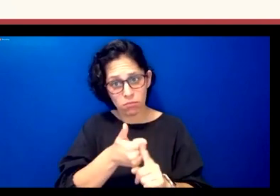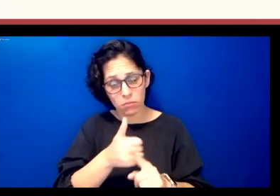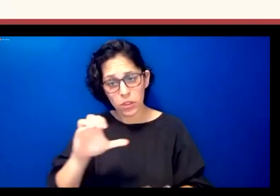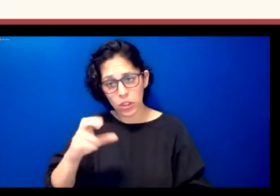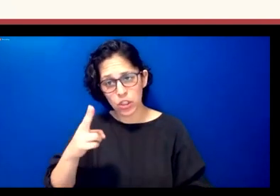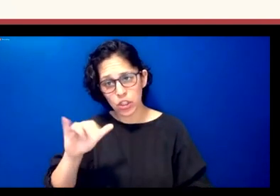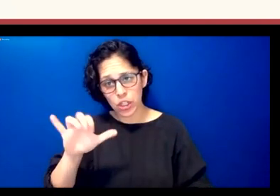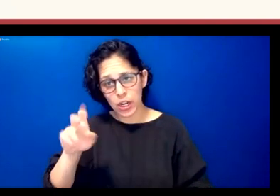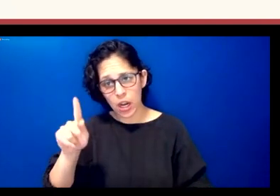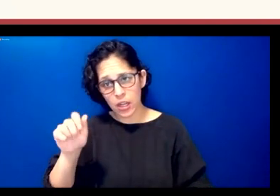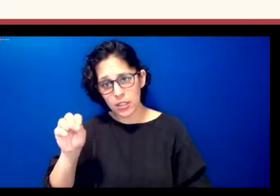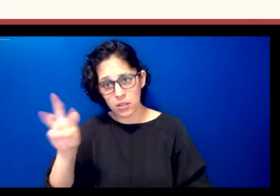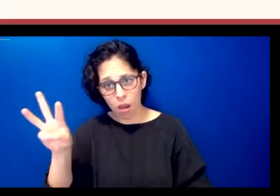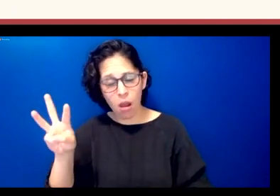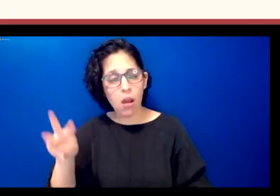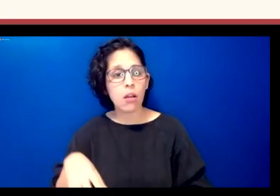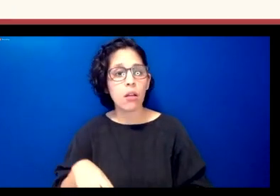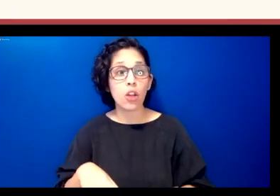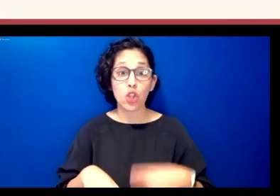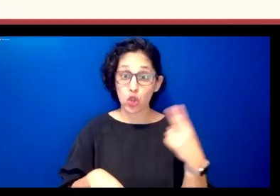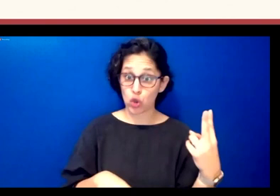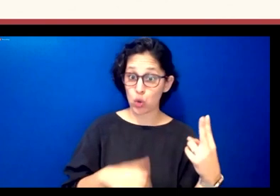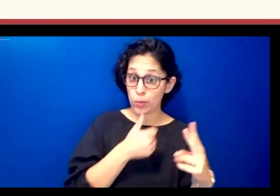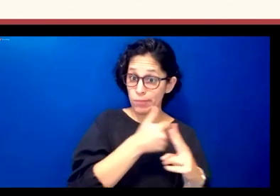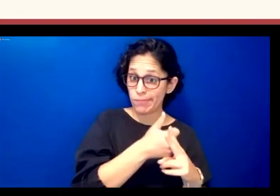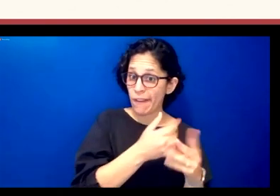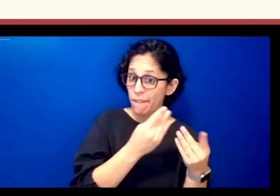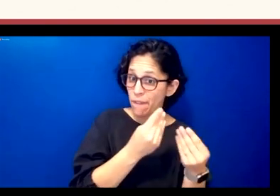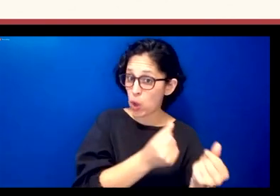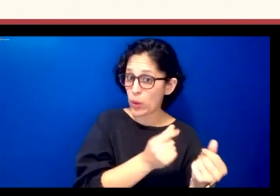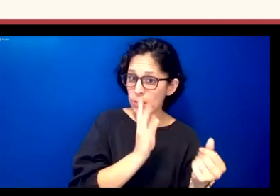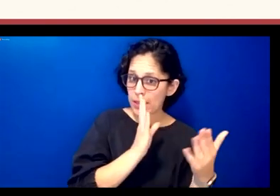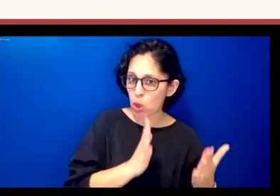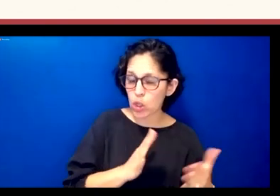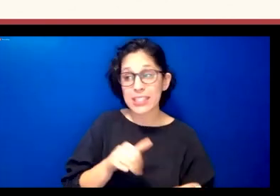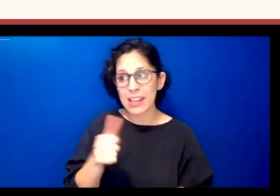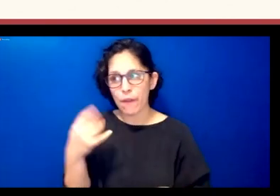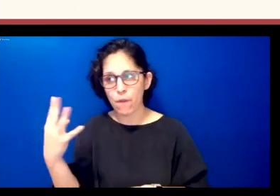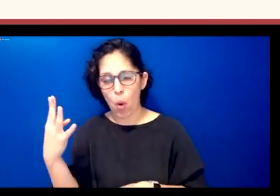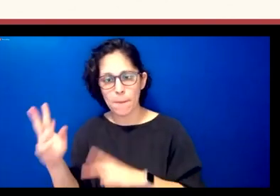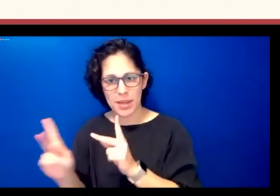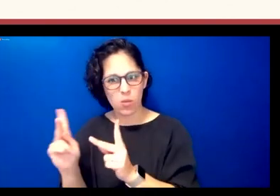of the family were learning language as they did this work you don't necessarily need a